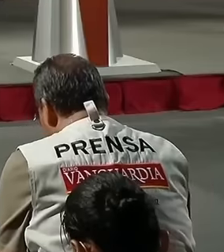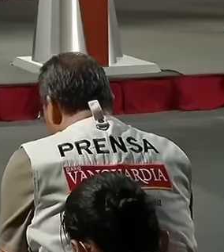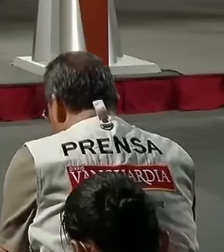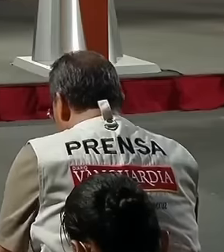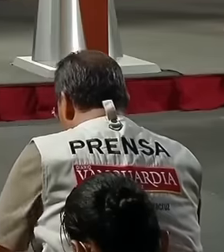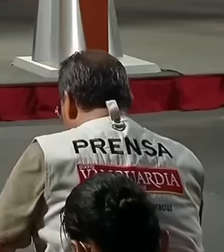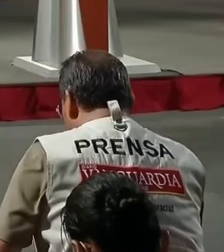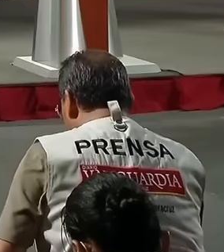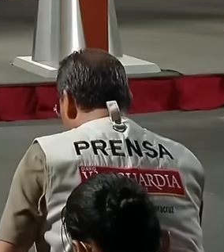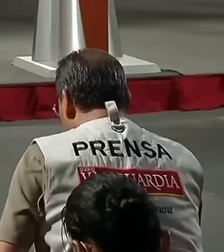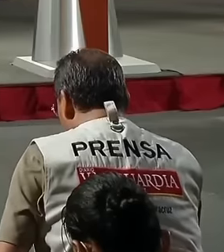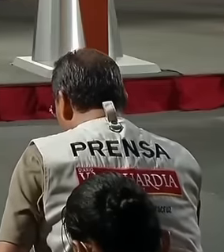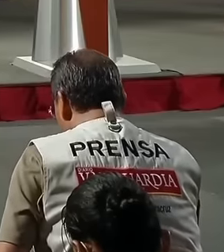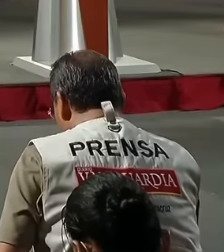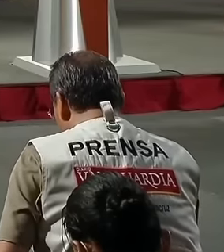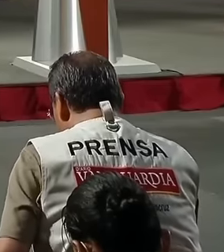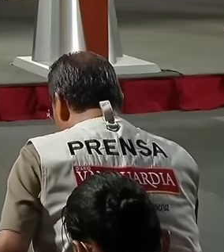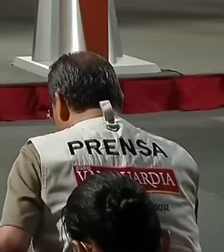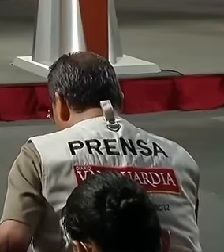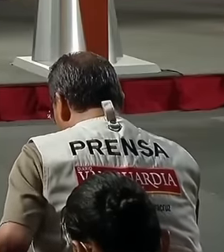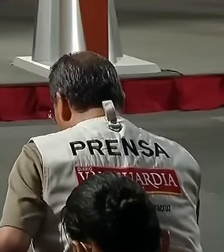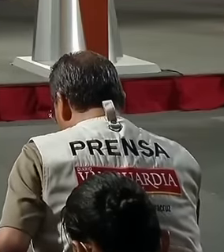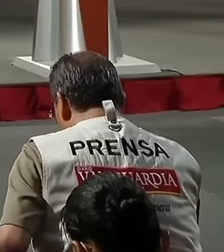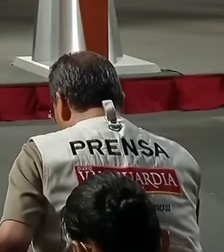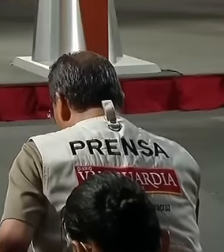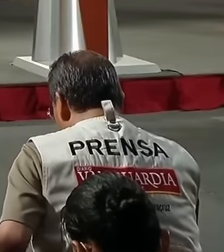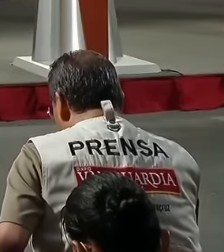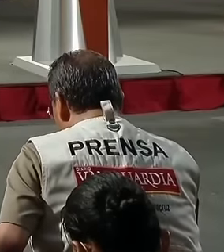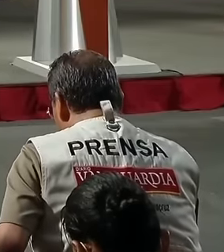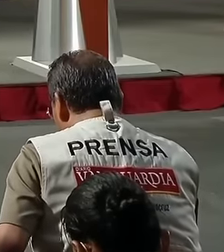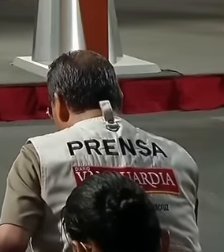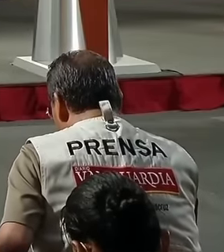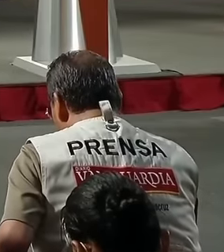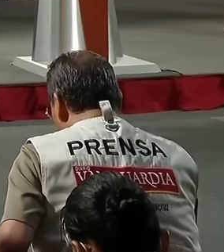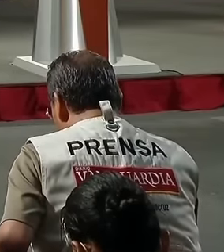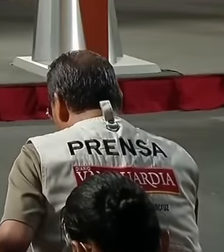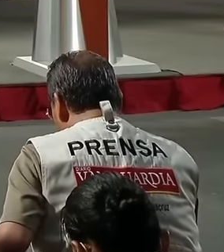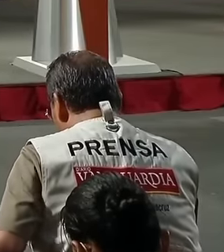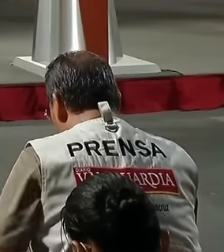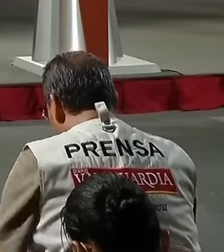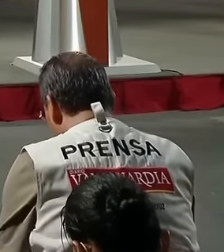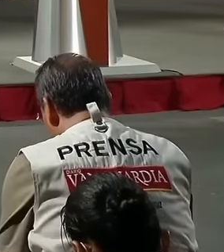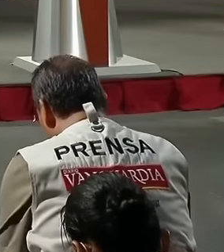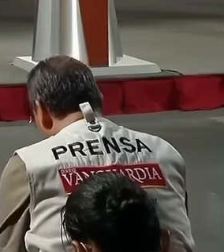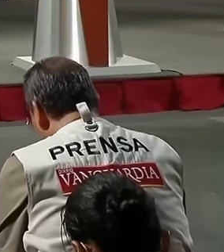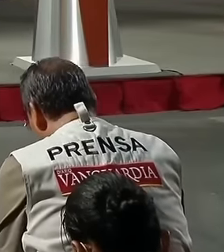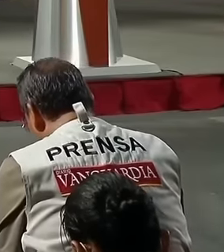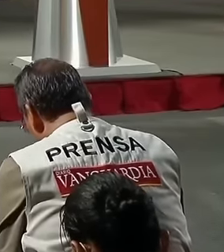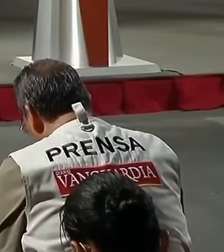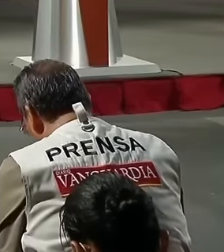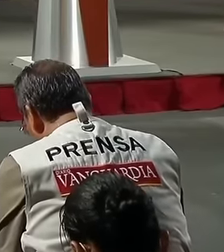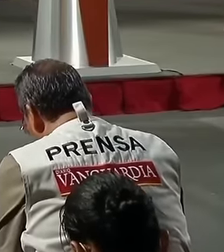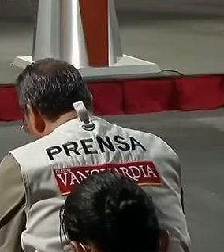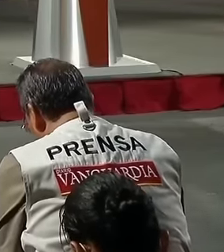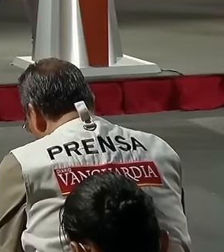maintain his assets and the He had increased, but he